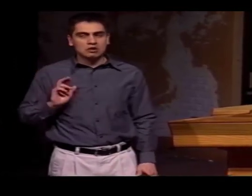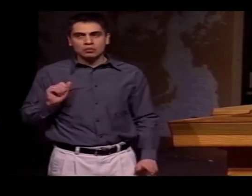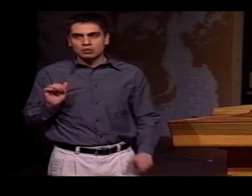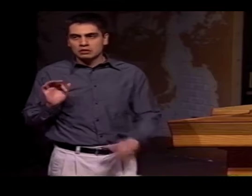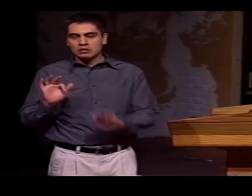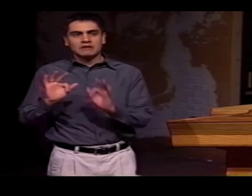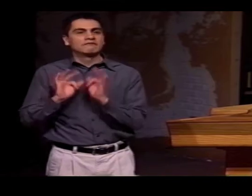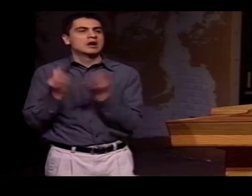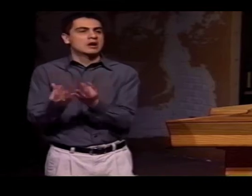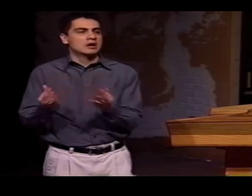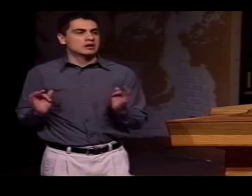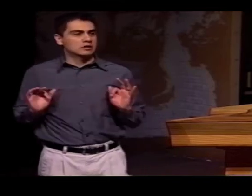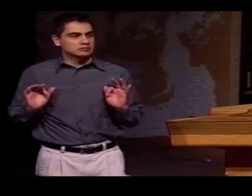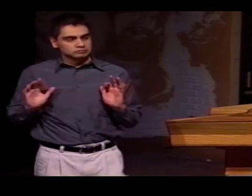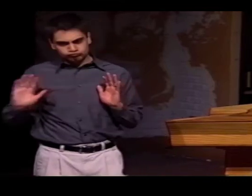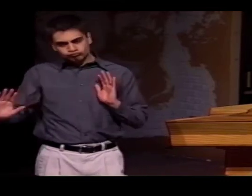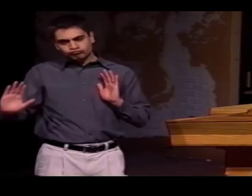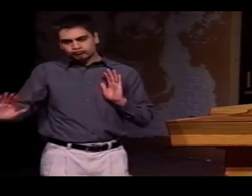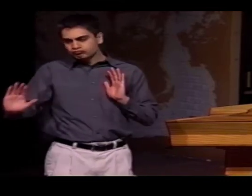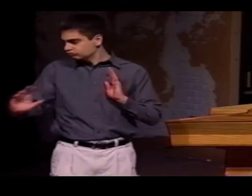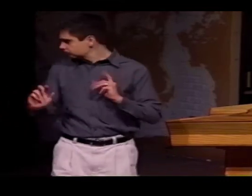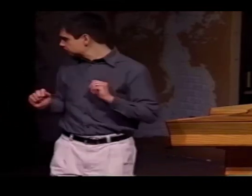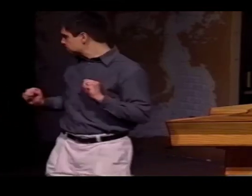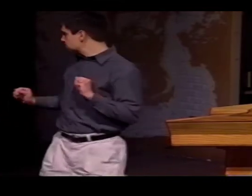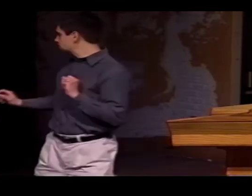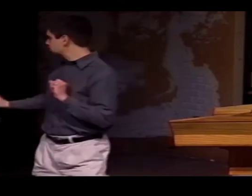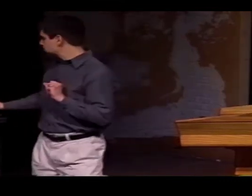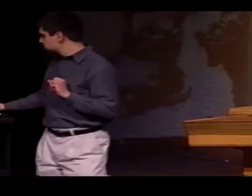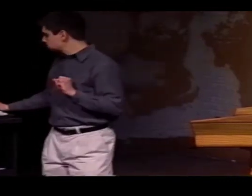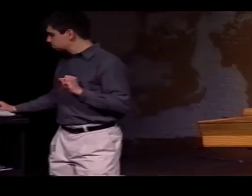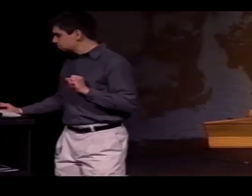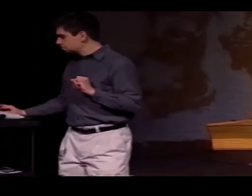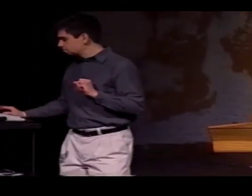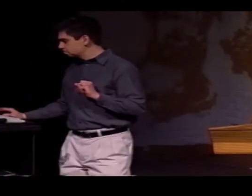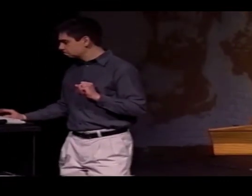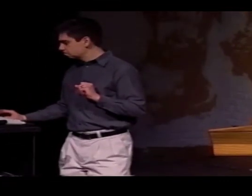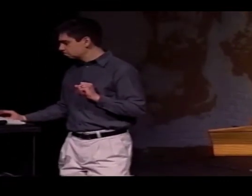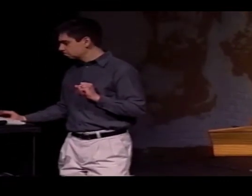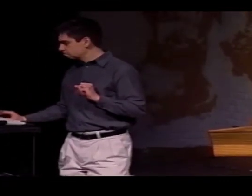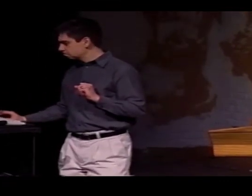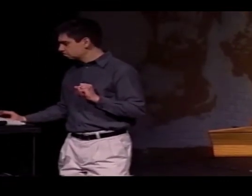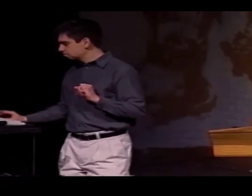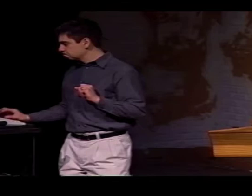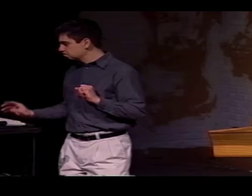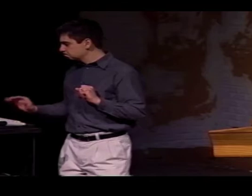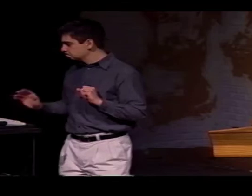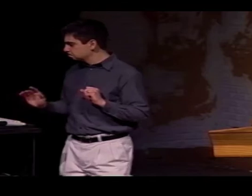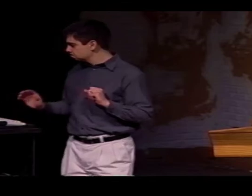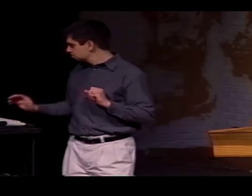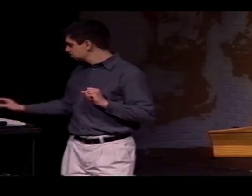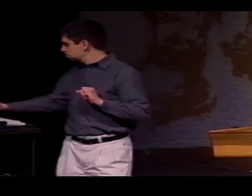TO USE THE "F" HAND SHAPE AS THEY WERE USED TO IN MEXICO, AS OPPOSED TO MODIFYING IT IN AMERICAN SIGN LANGUAGE.